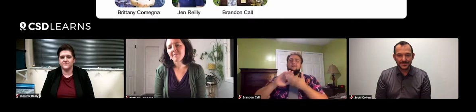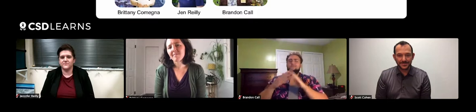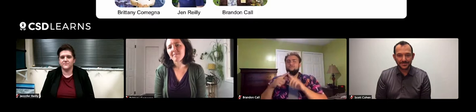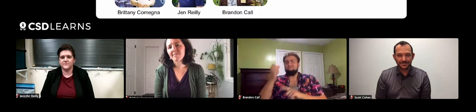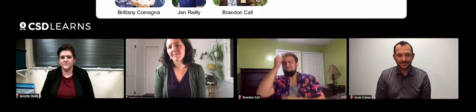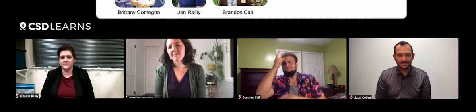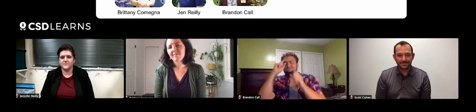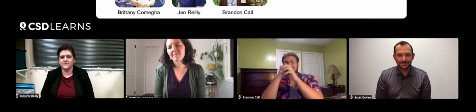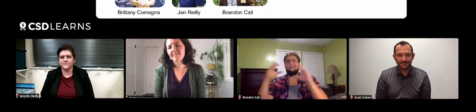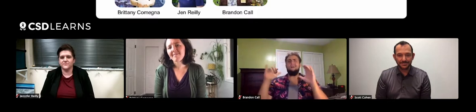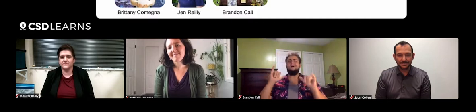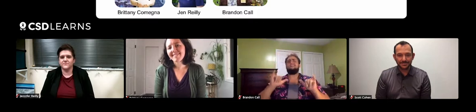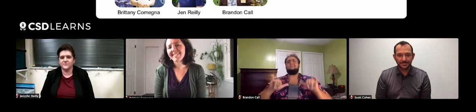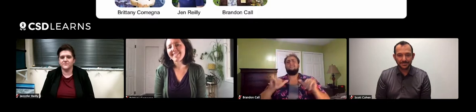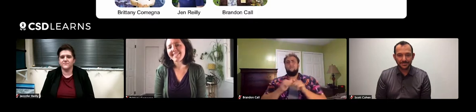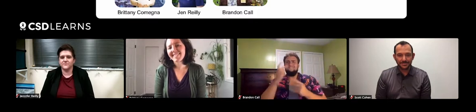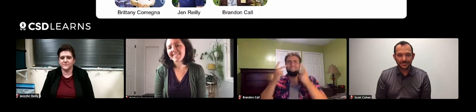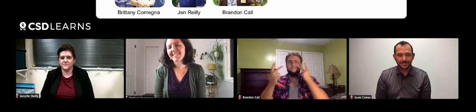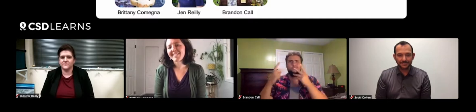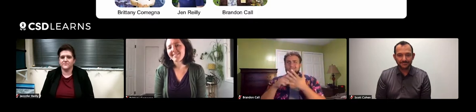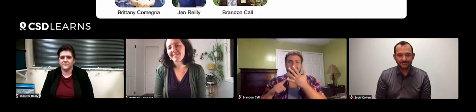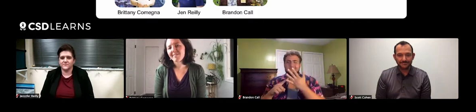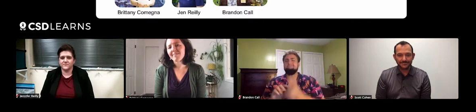about what's out there for people to explore.